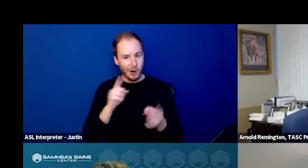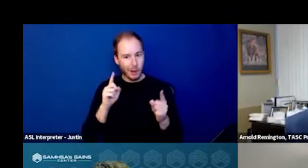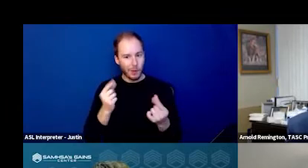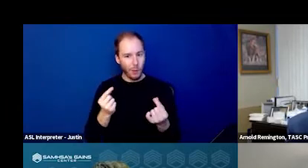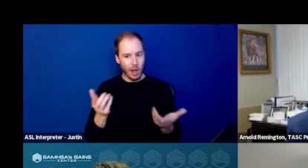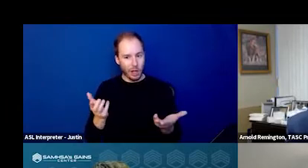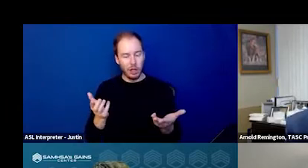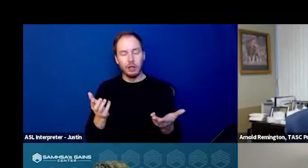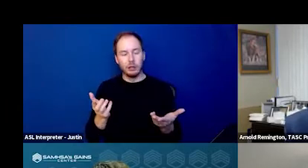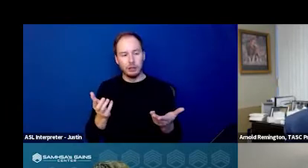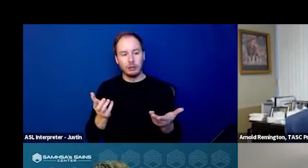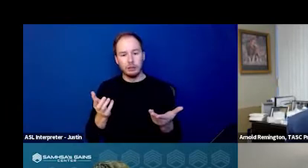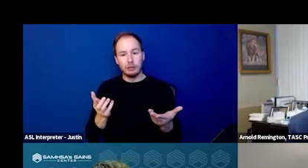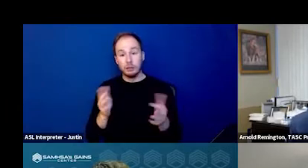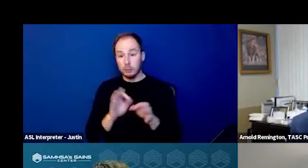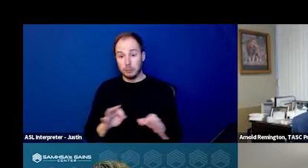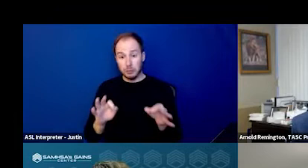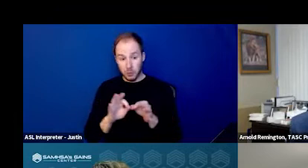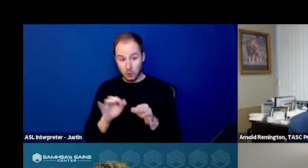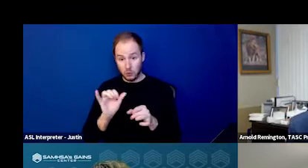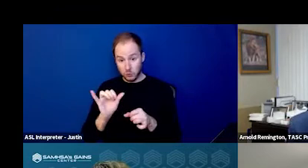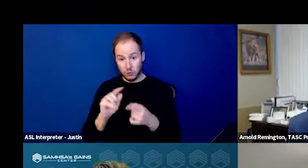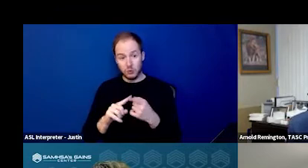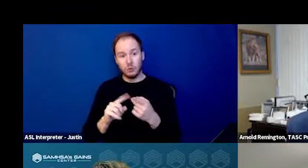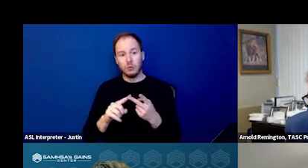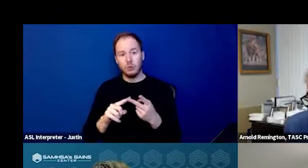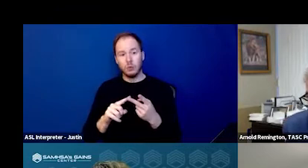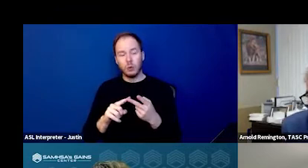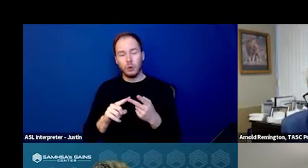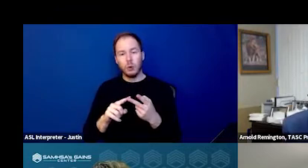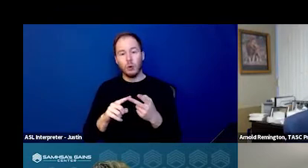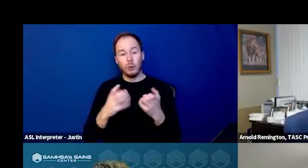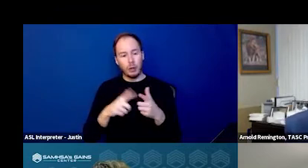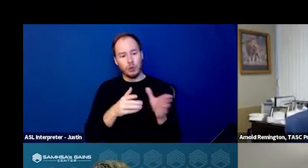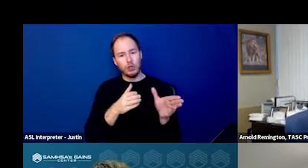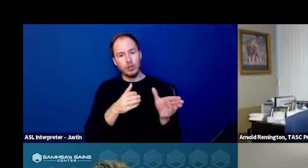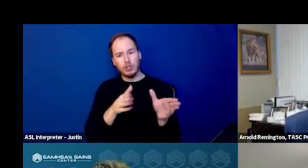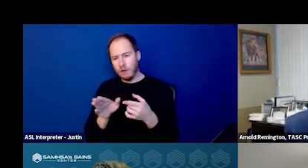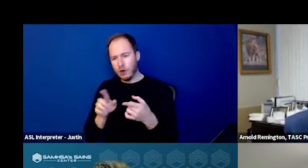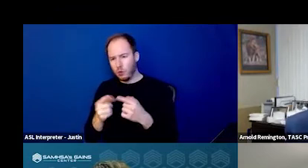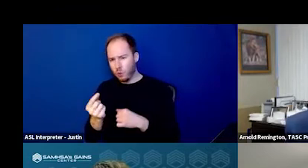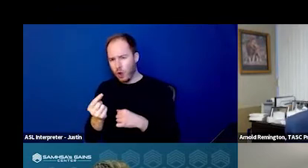And then the important question is divert to what? So if you're gonna meet the goal,